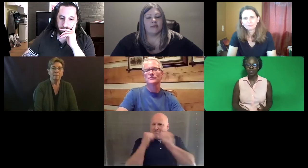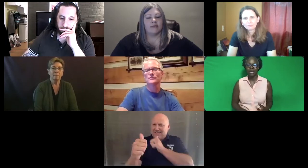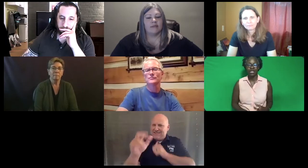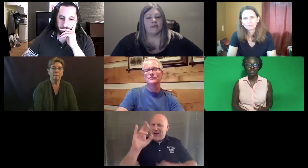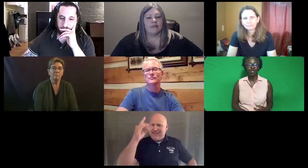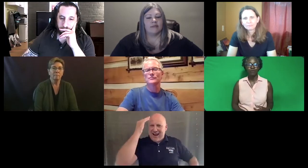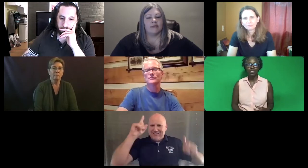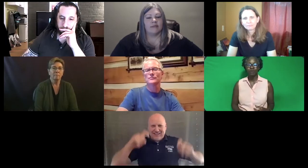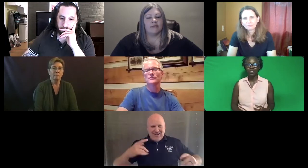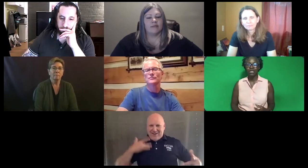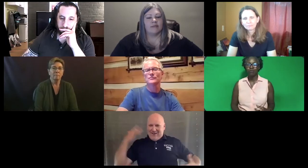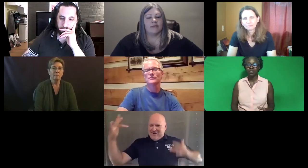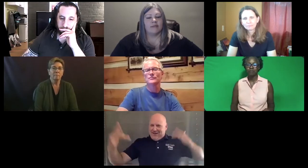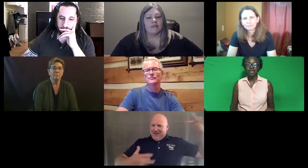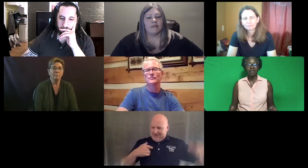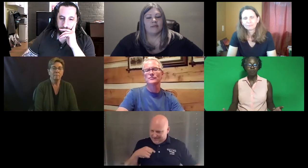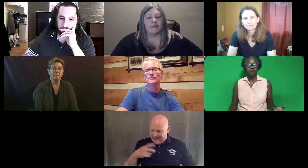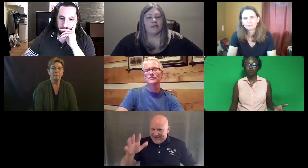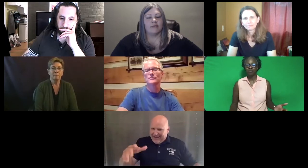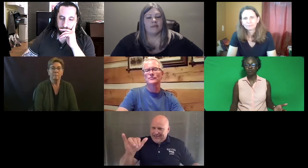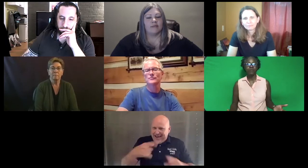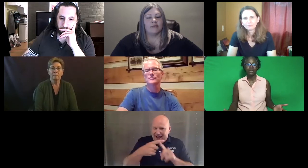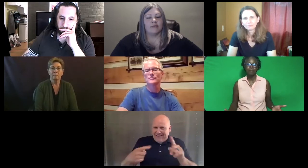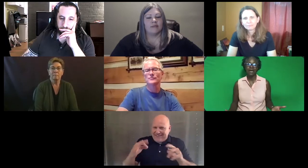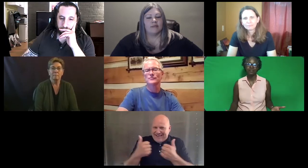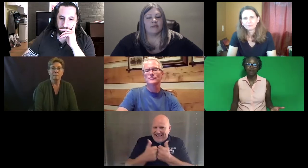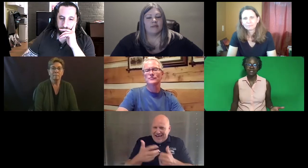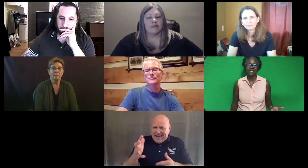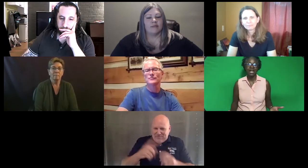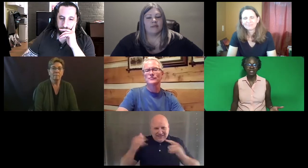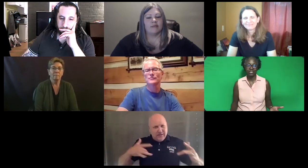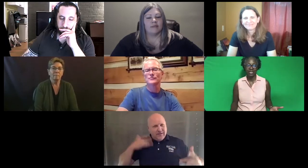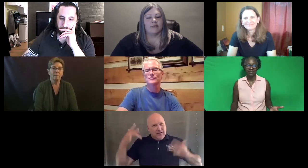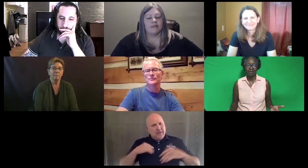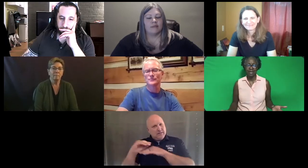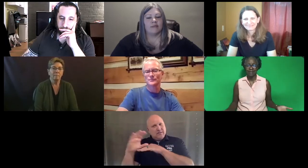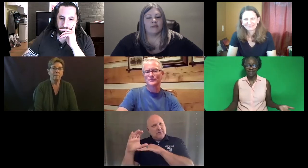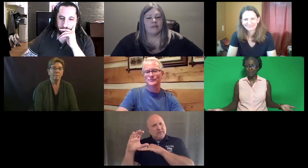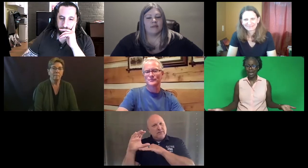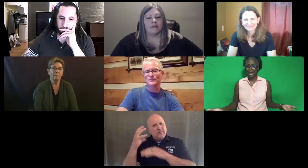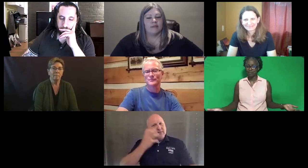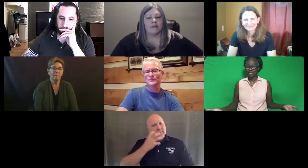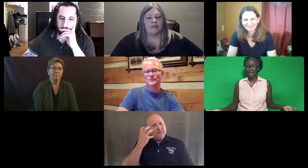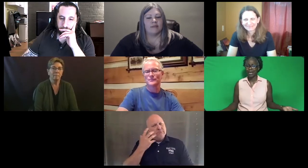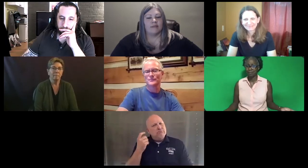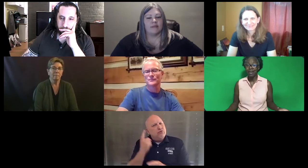And the interpreting community, people were thrilled they passed the RID knowledge test. And I'm like, that's only half of the game.